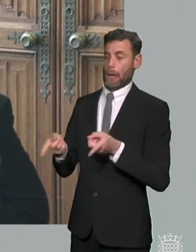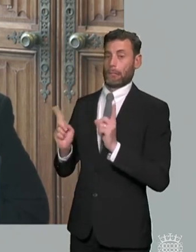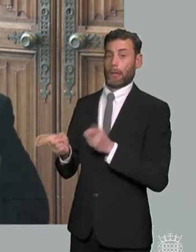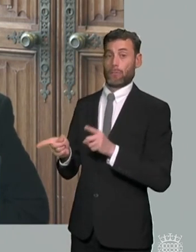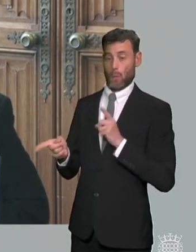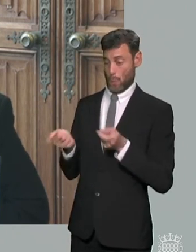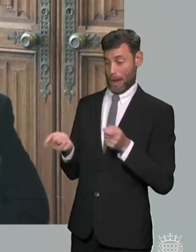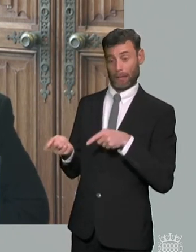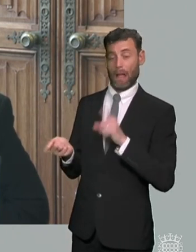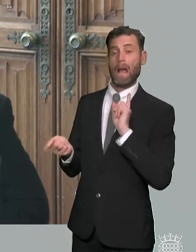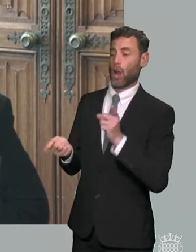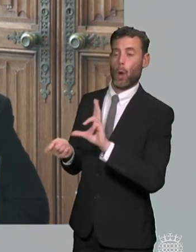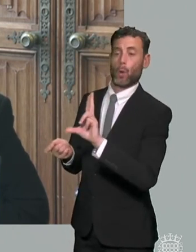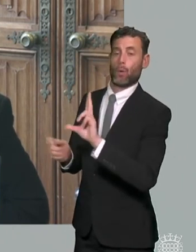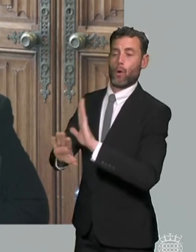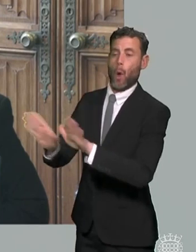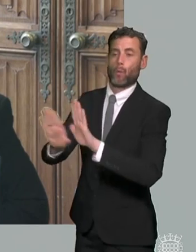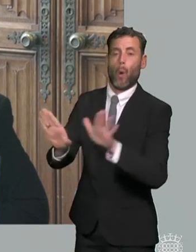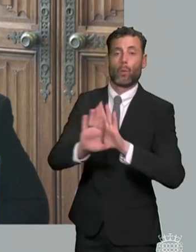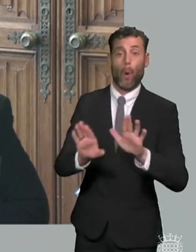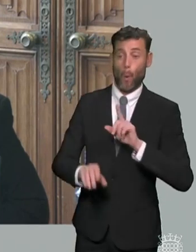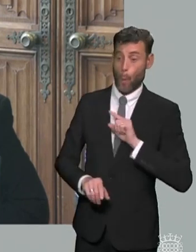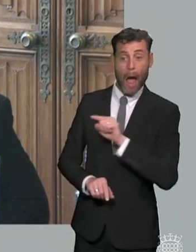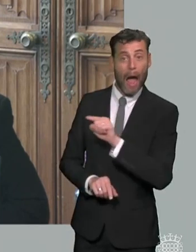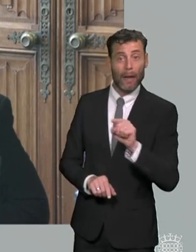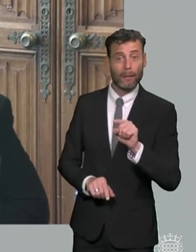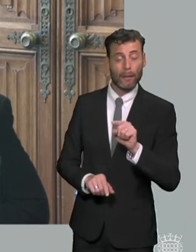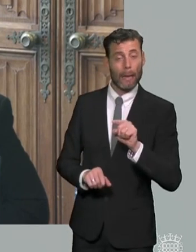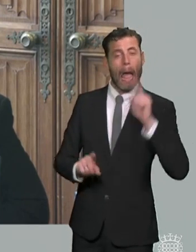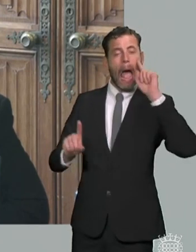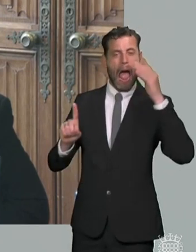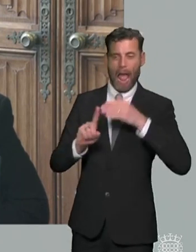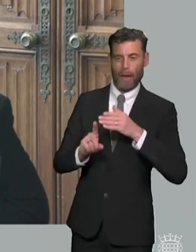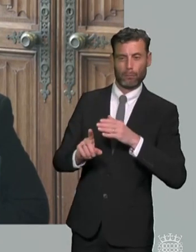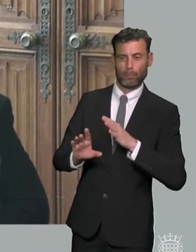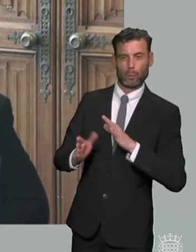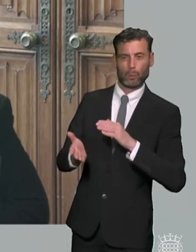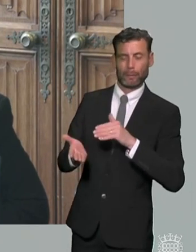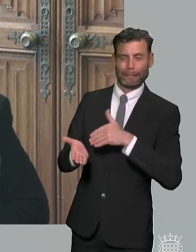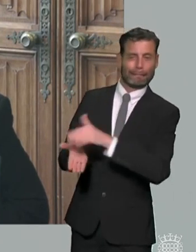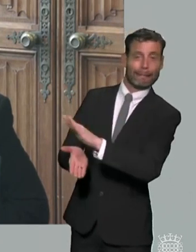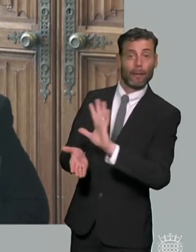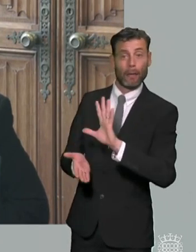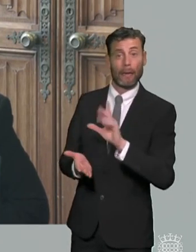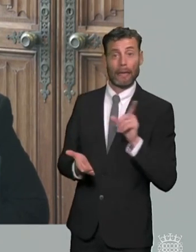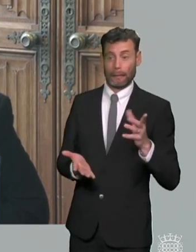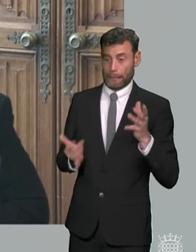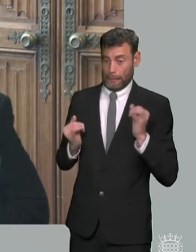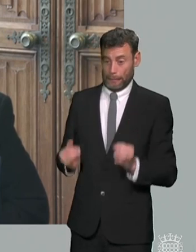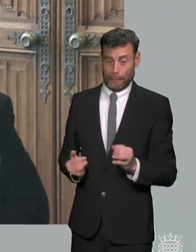available and whether that means that parents end up at tribunals or at the ombudsman it's all part